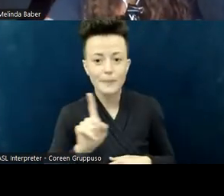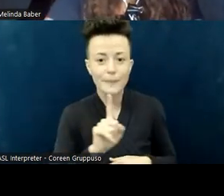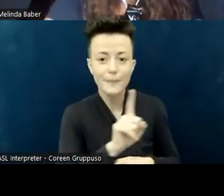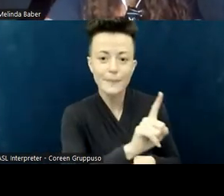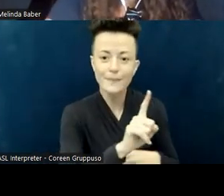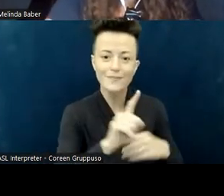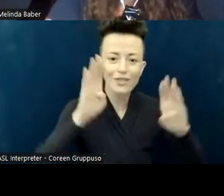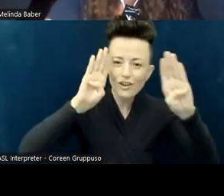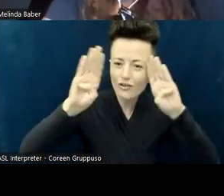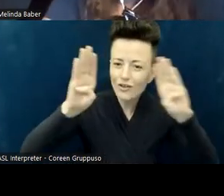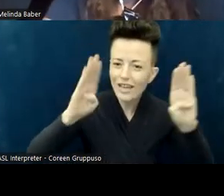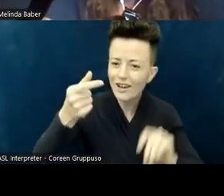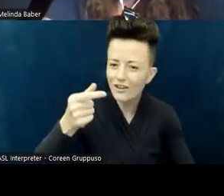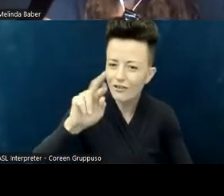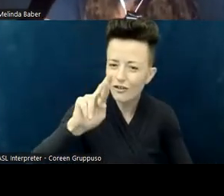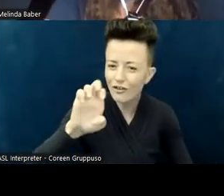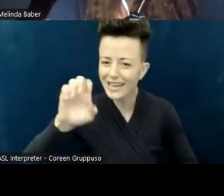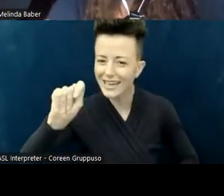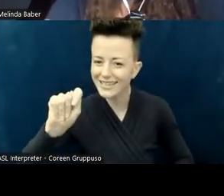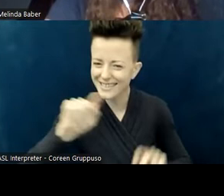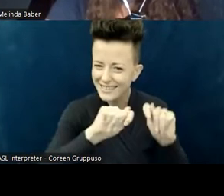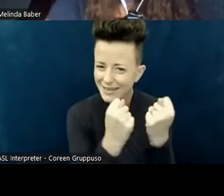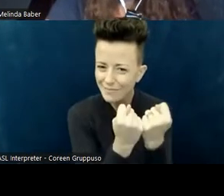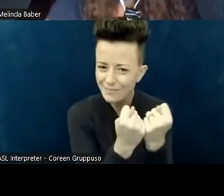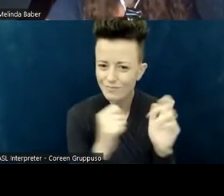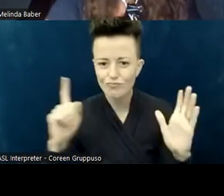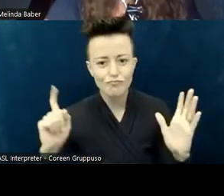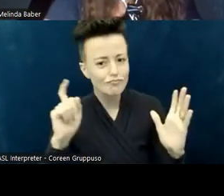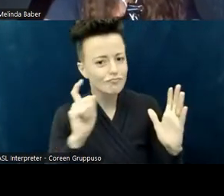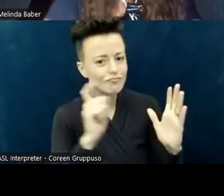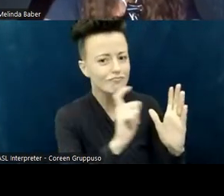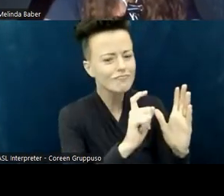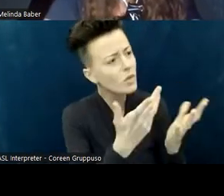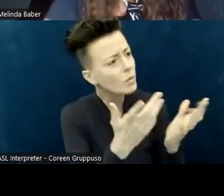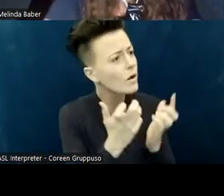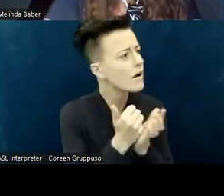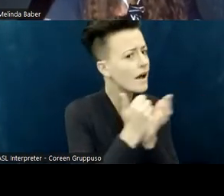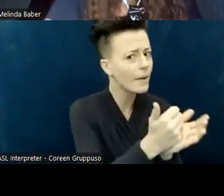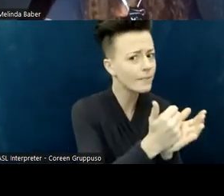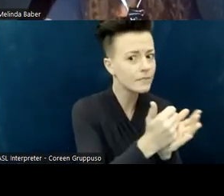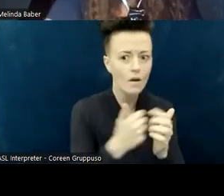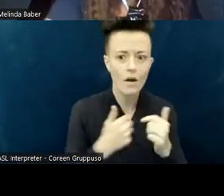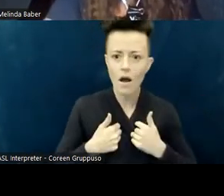and wanted to help. So we modified the greeter training